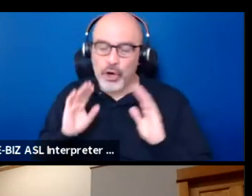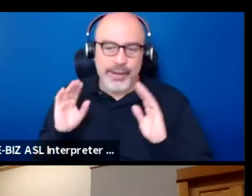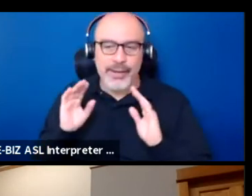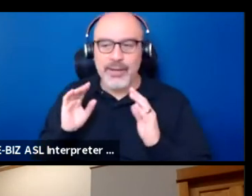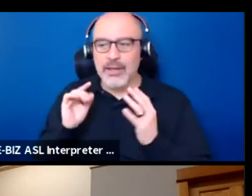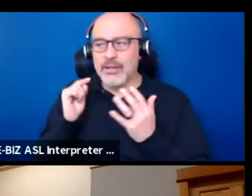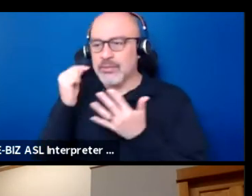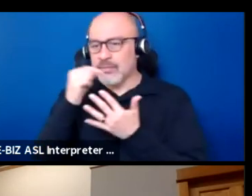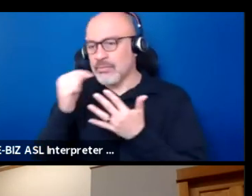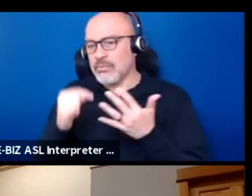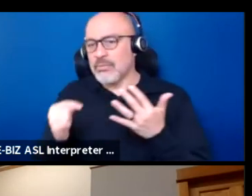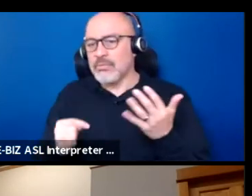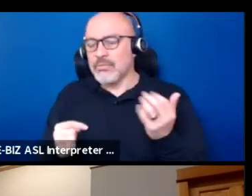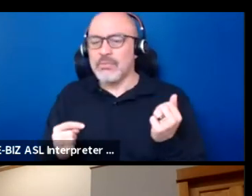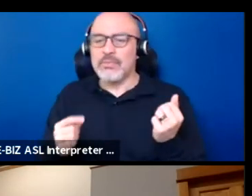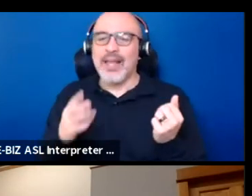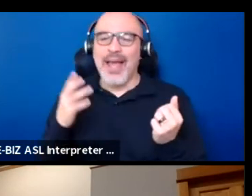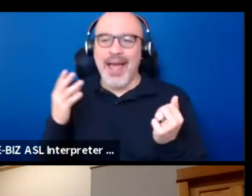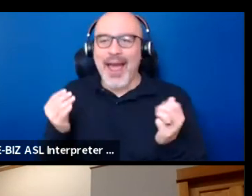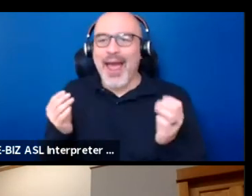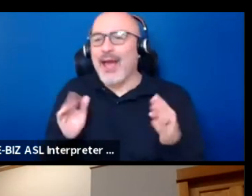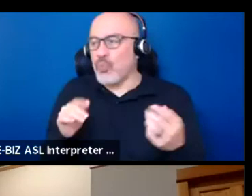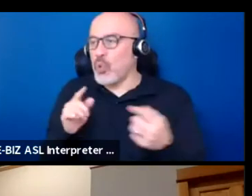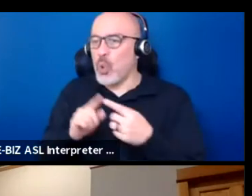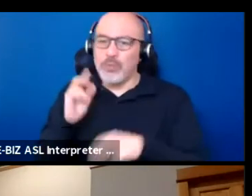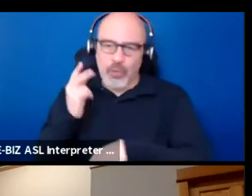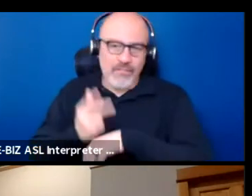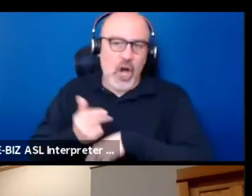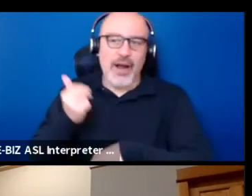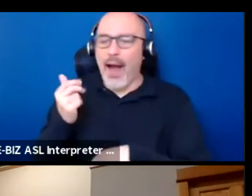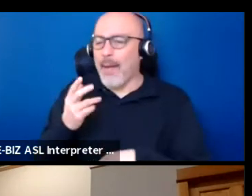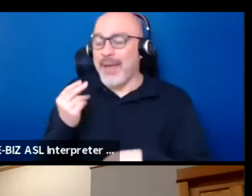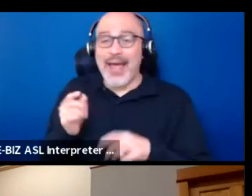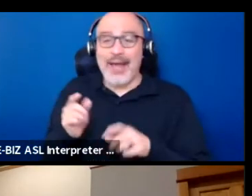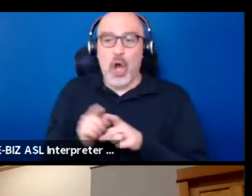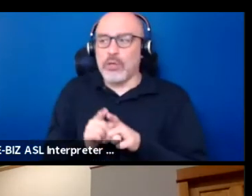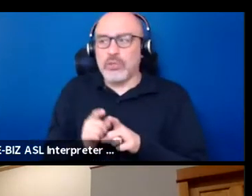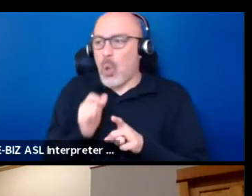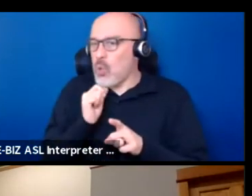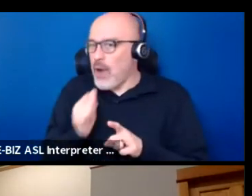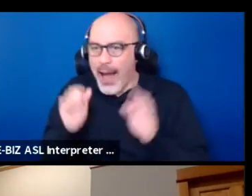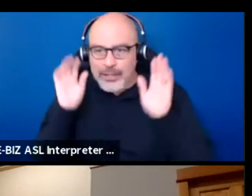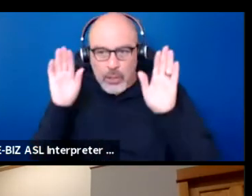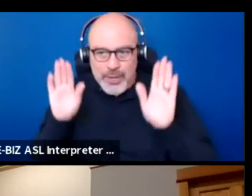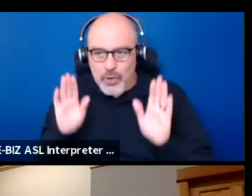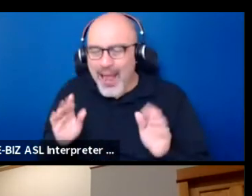and in room to fuck up, in room to not be so great and because, you know, not because, yeah.